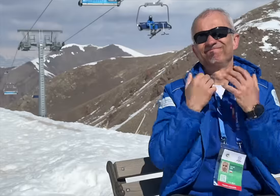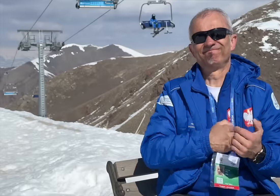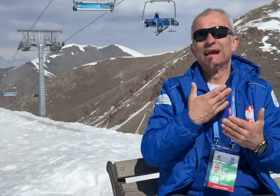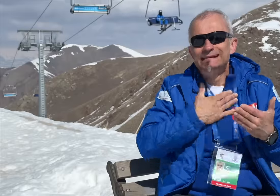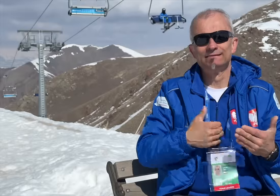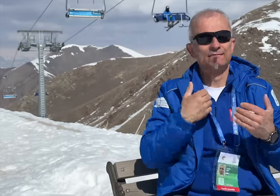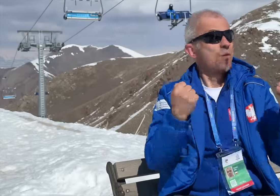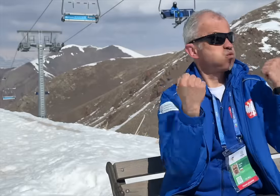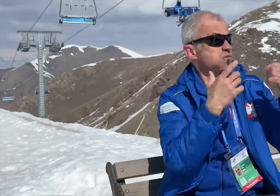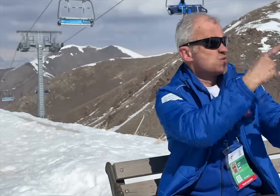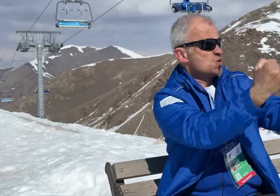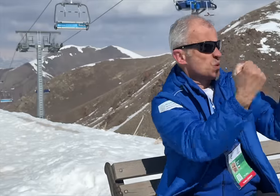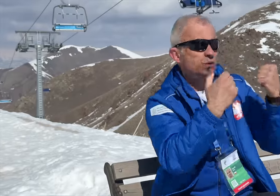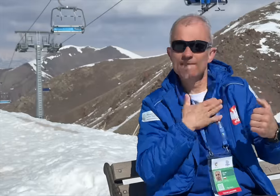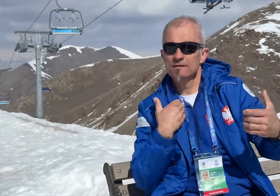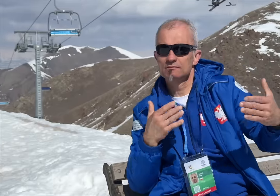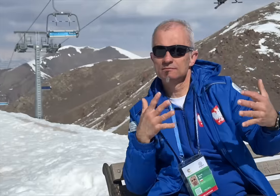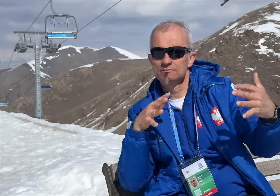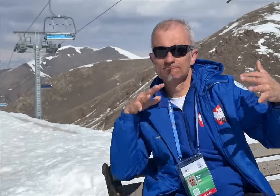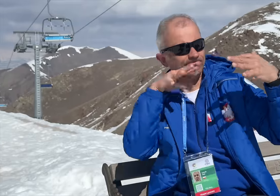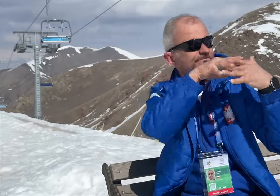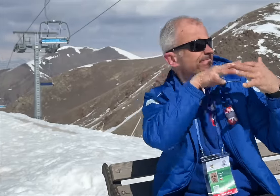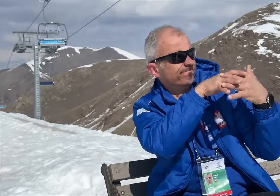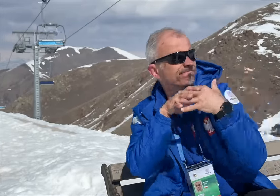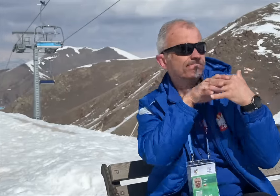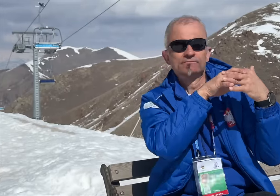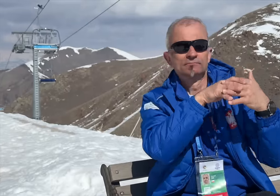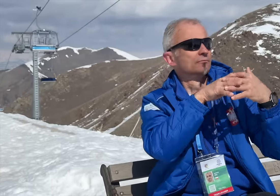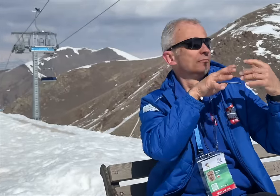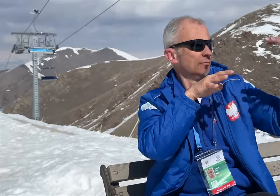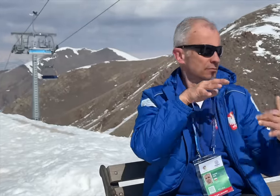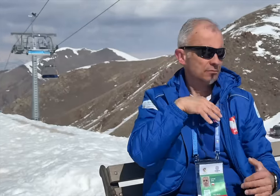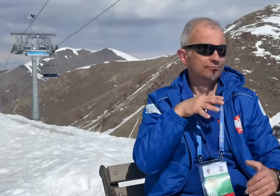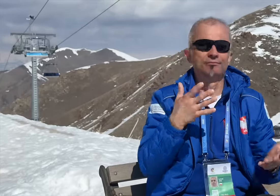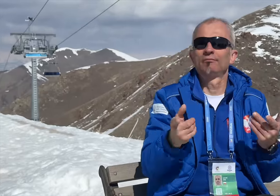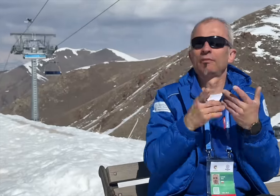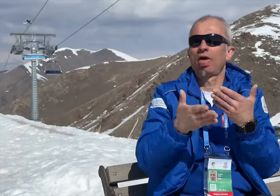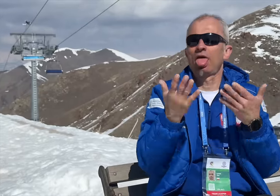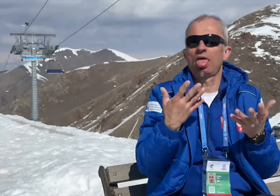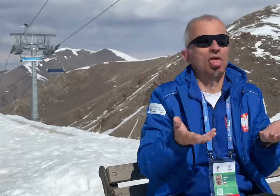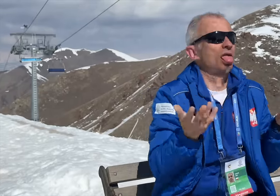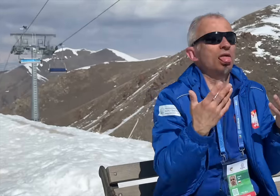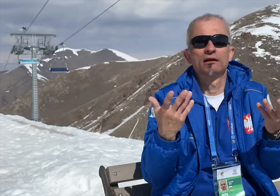It's unfortunate. I would have liked for them to be here because it makes it challenging. With their absence, it is not. It's has been an easy competition here.